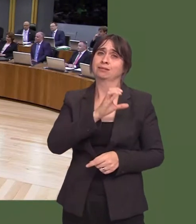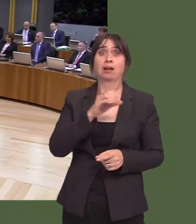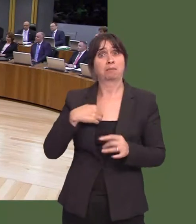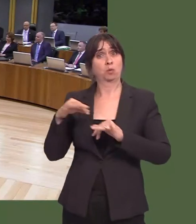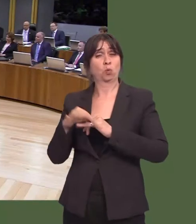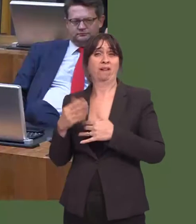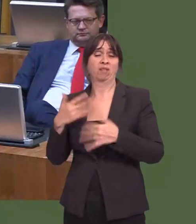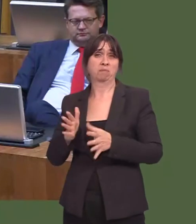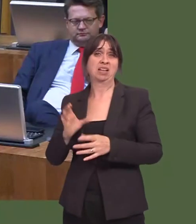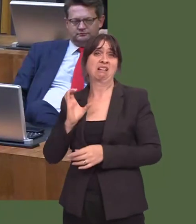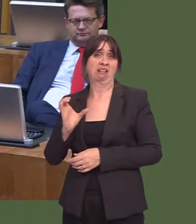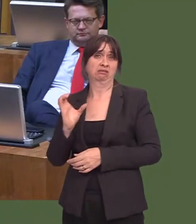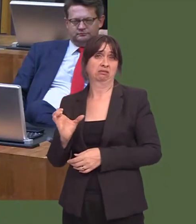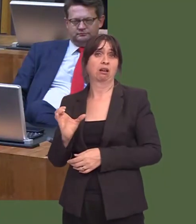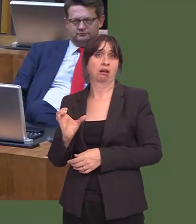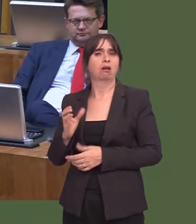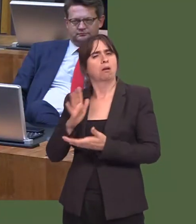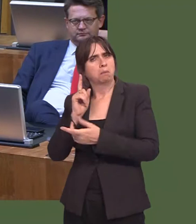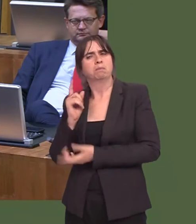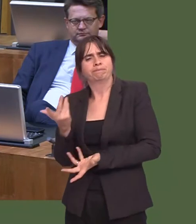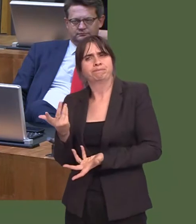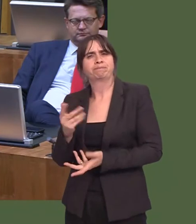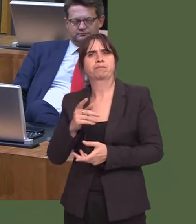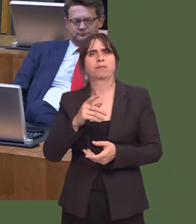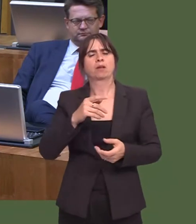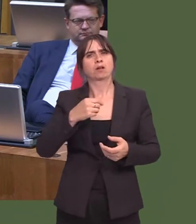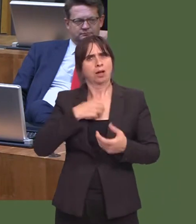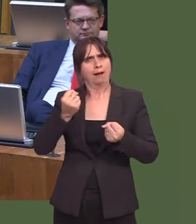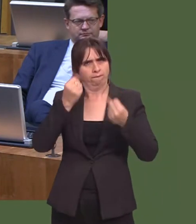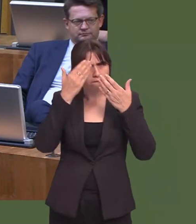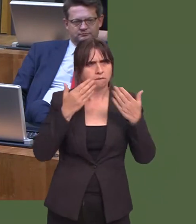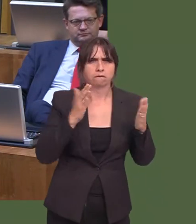It affects so many of us, but the cancer implementation group, which is responsible for the delivery